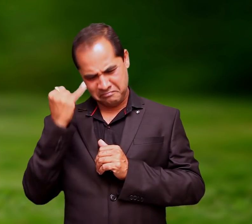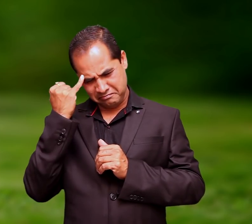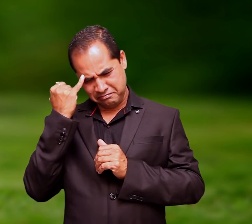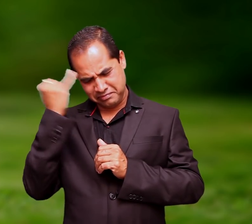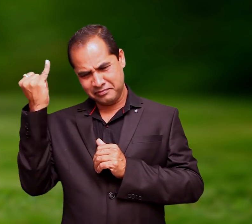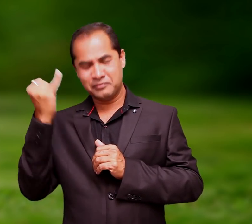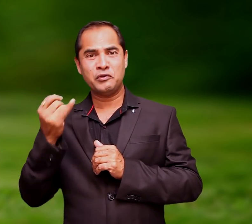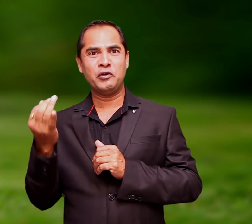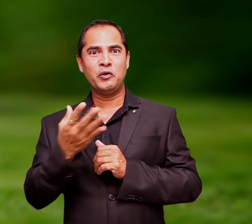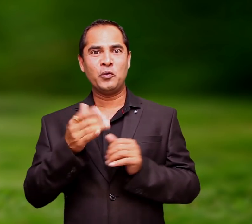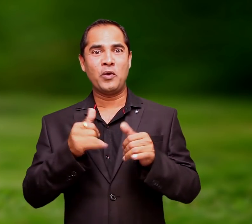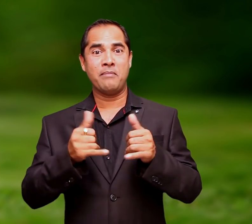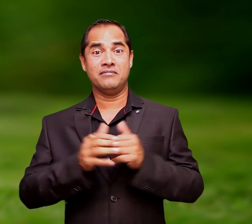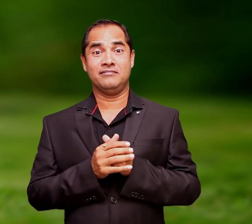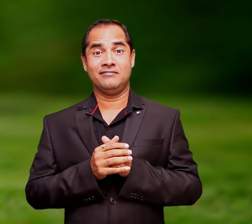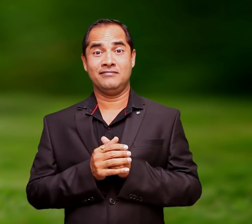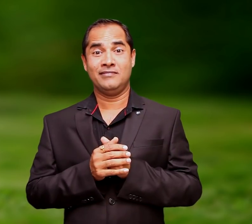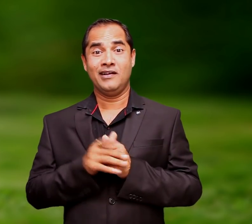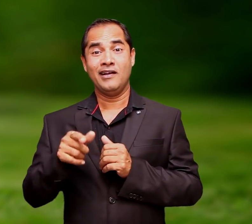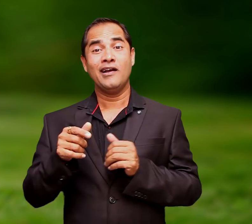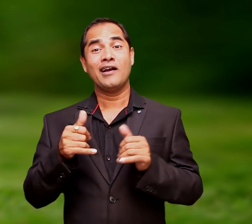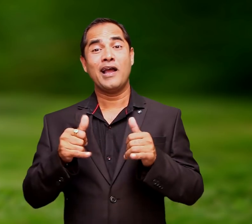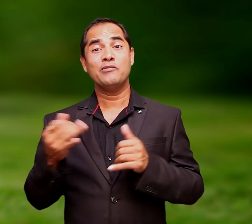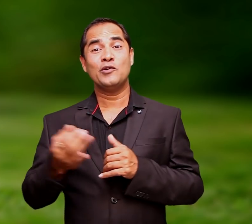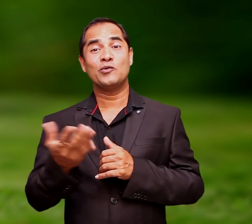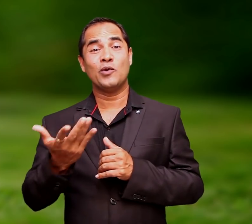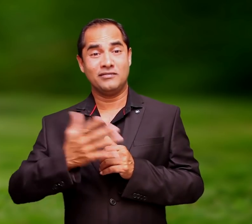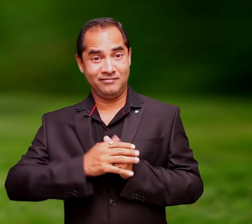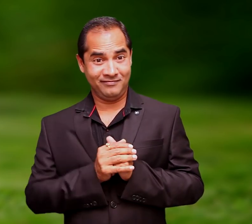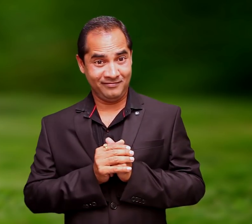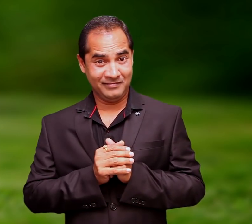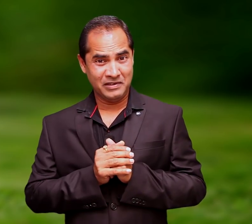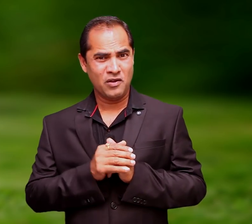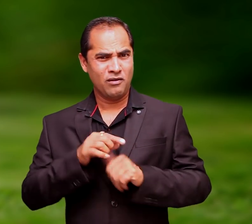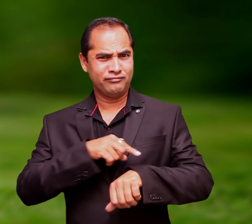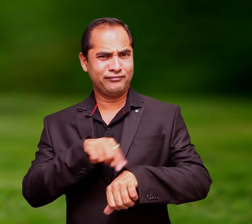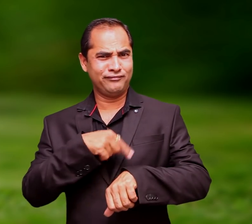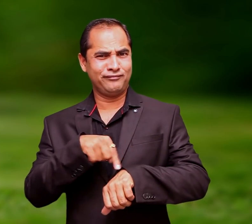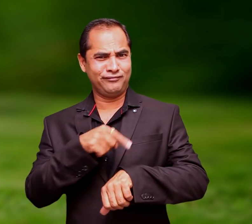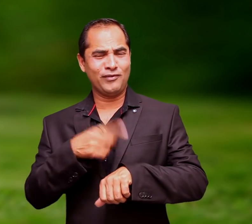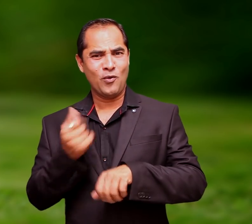invented a game of his own which could keep him engrossed for up to half an